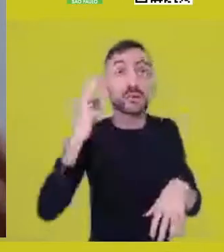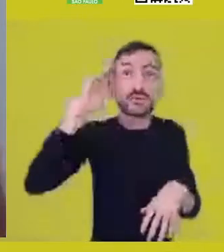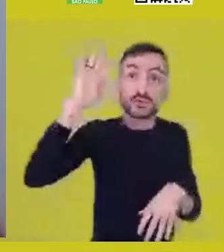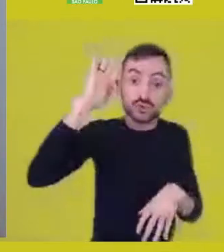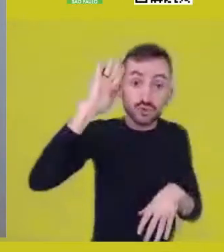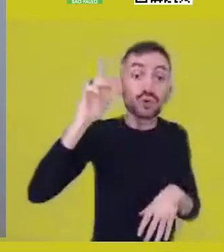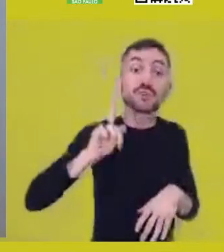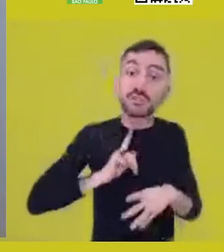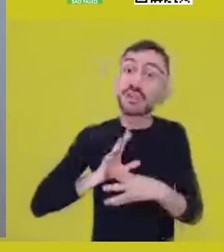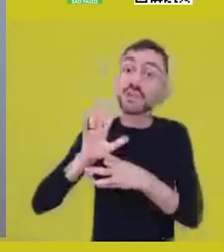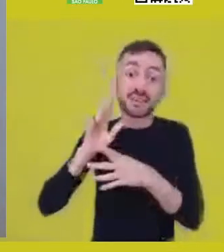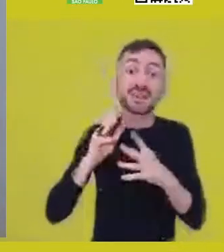So,